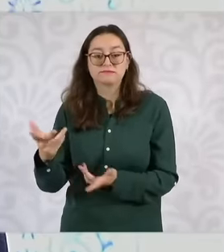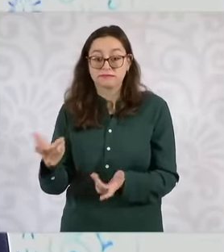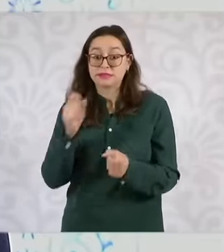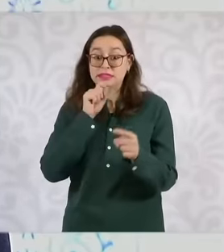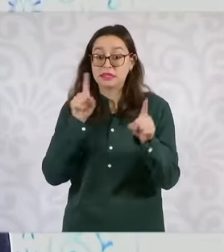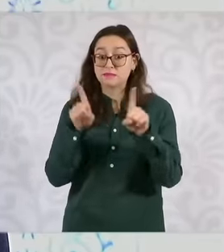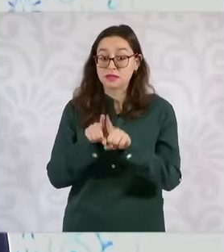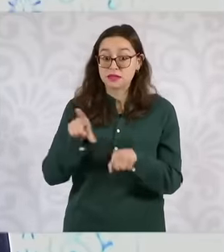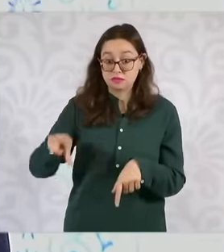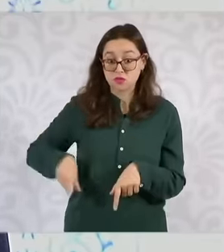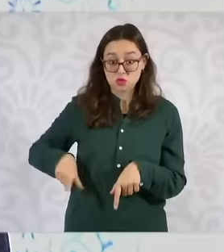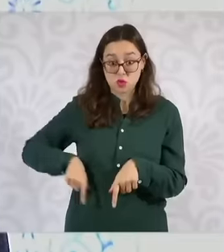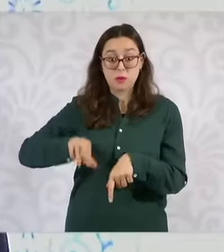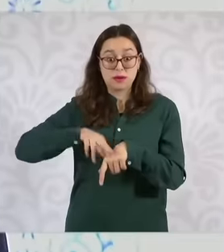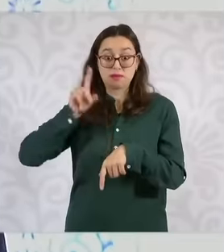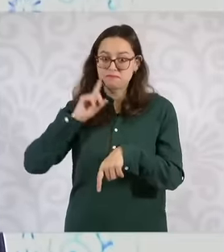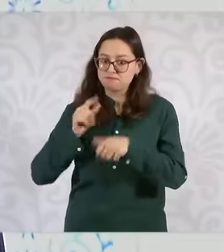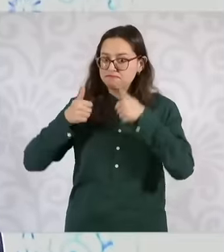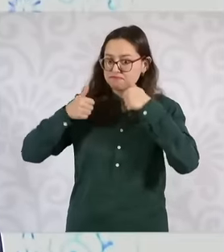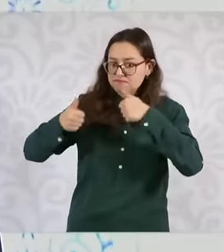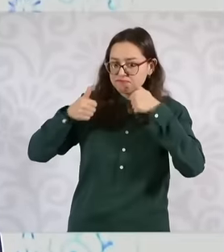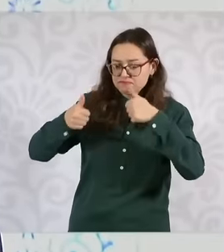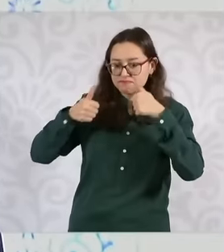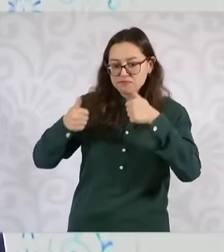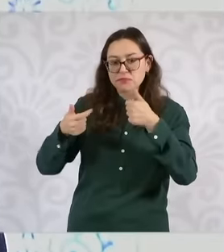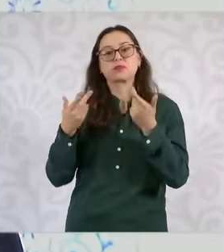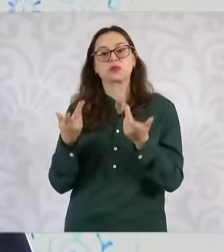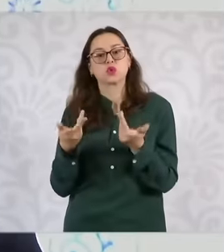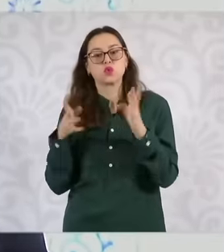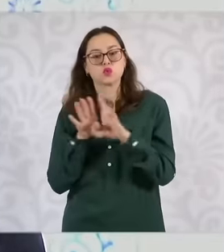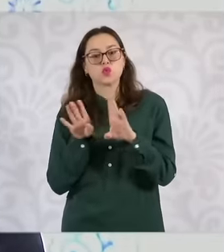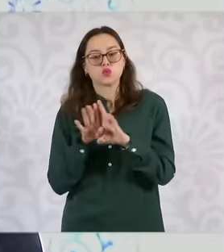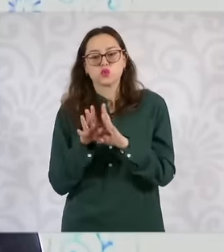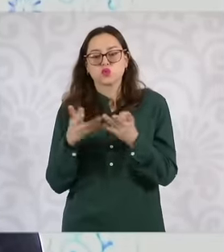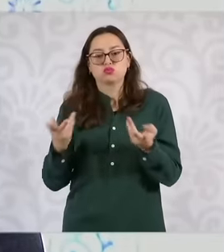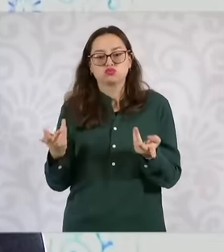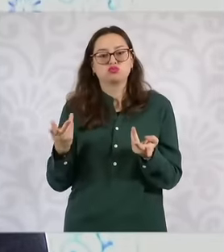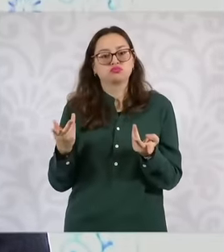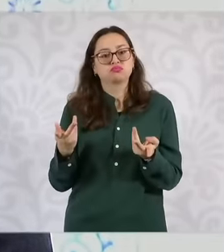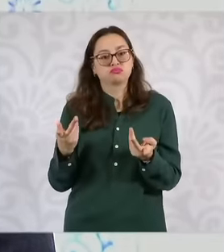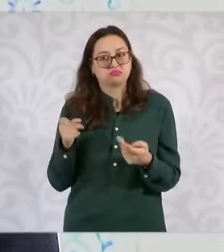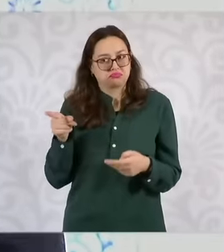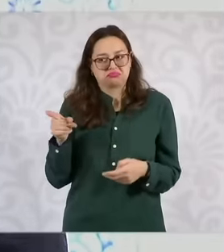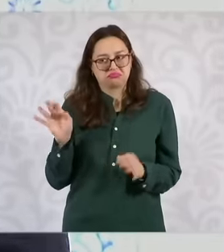with the governor and she is very aware of it. She is a very good governor who, at the